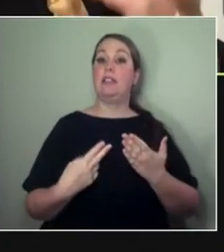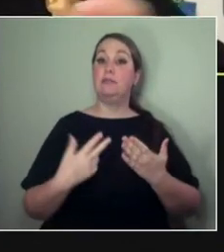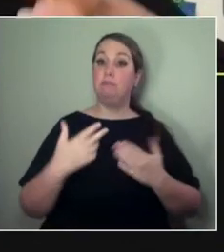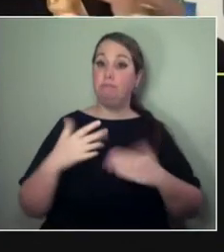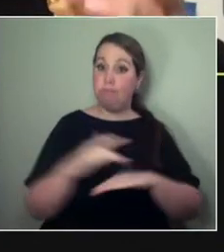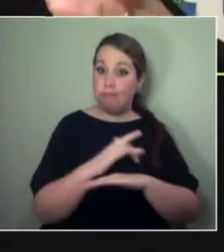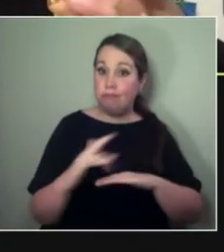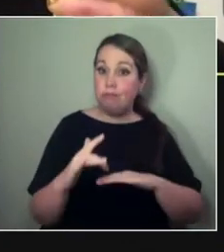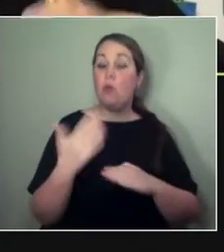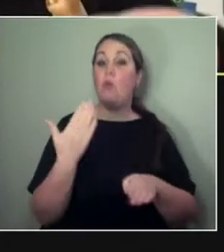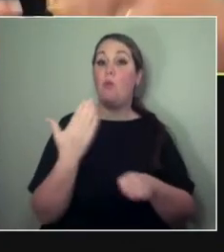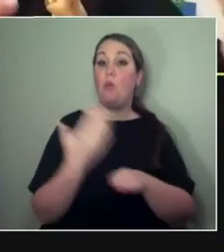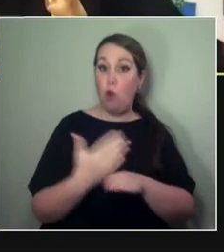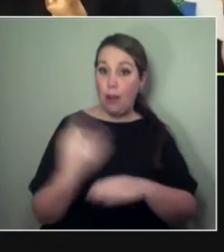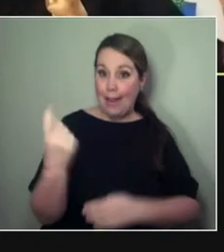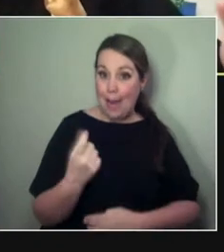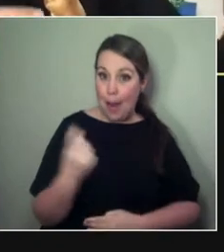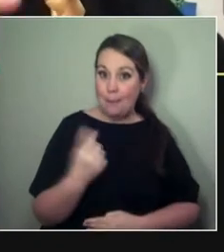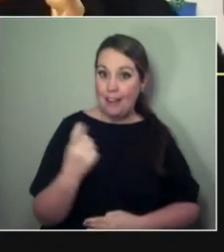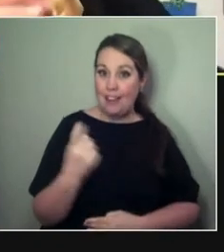All this hours and all this making that's happening in London —